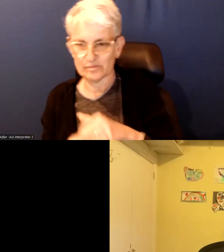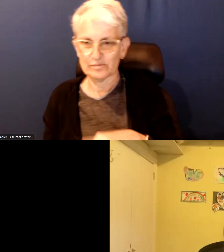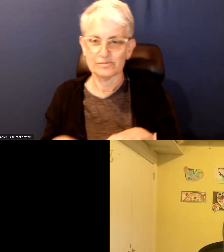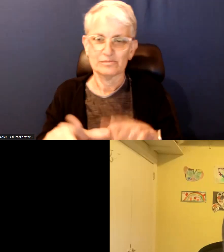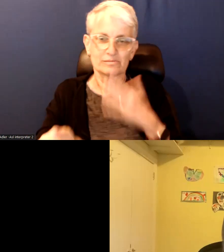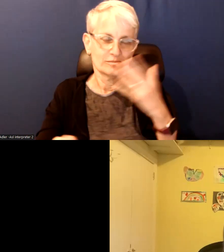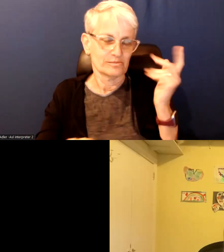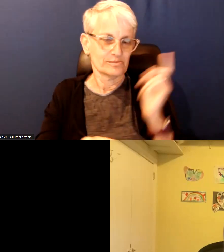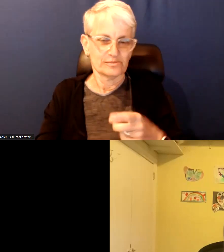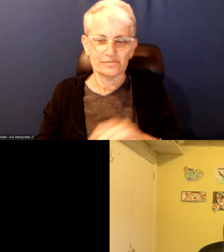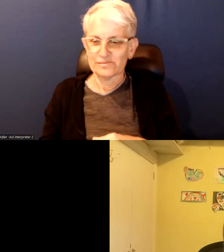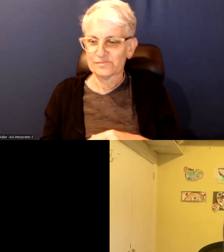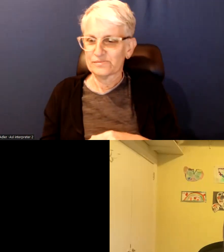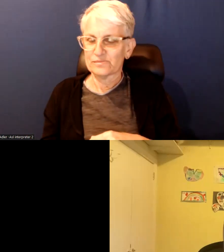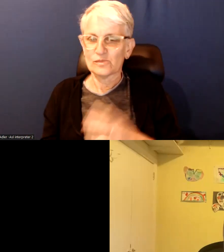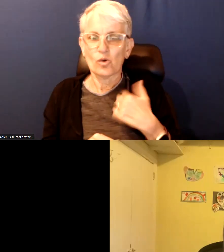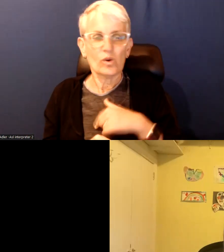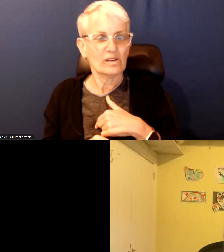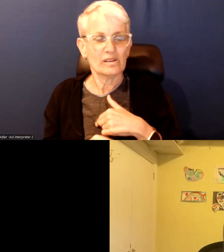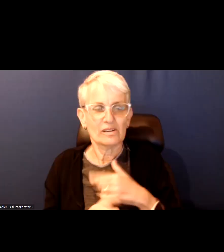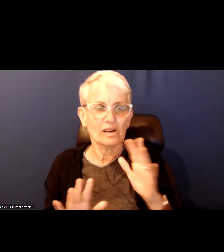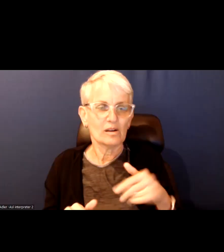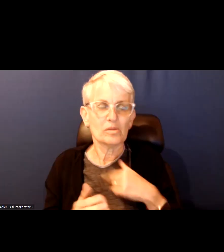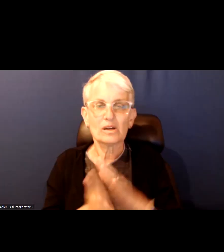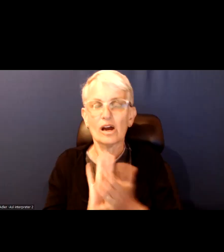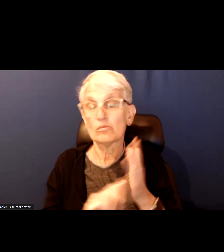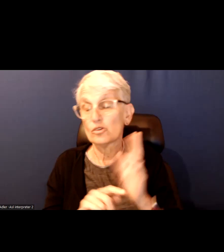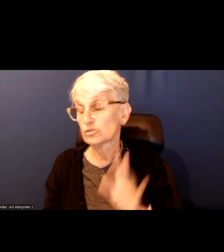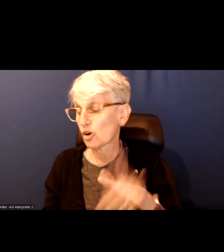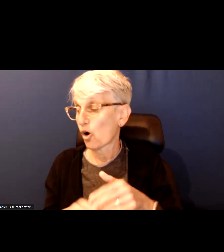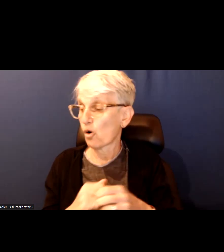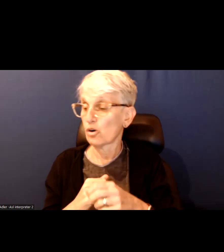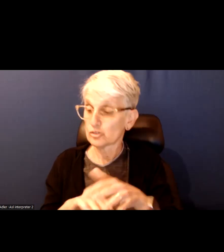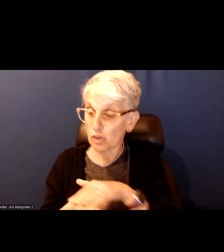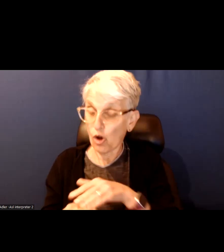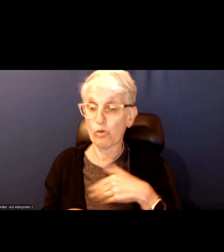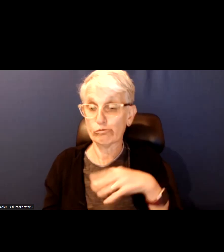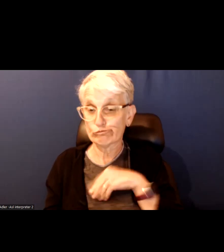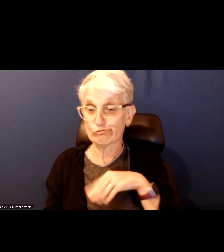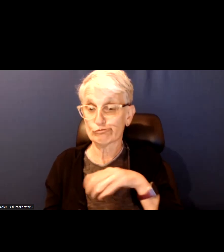We take for granted and almost get too used to the fact that things take so slow to enact